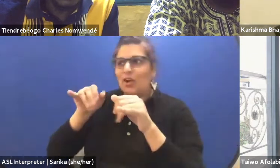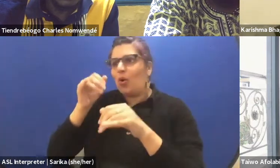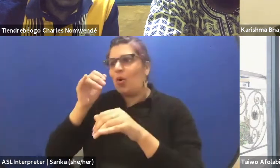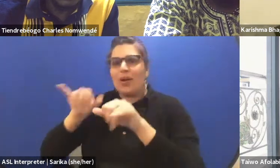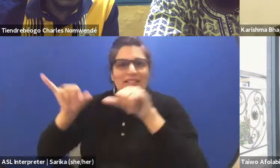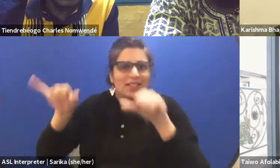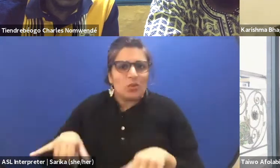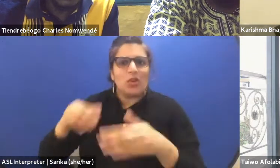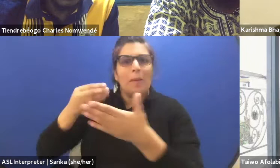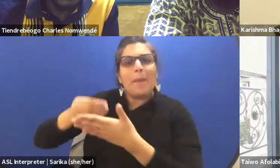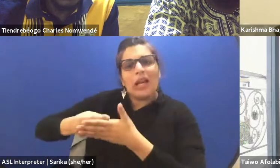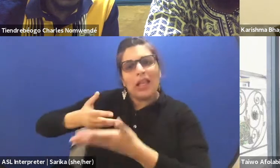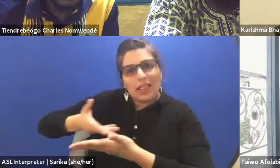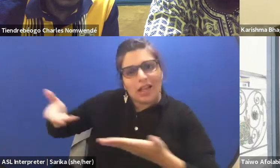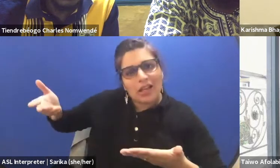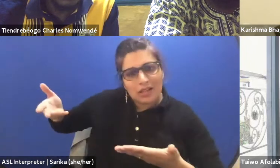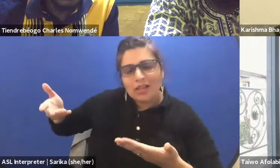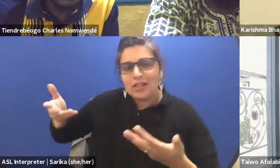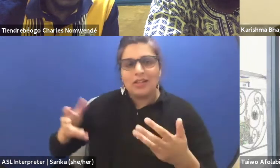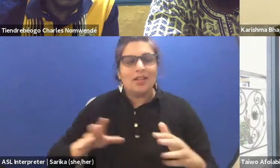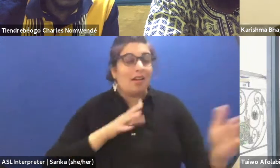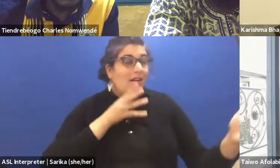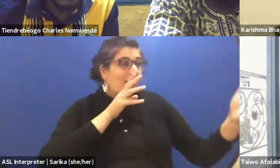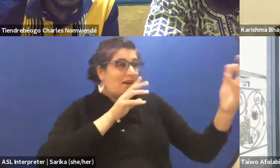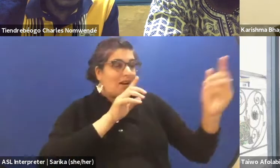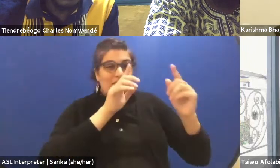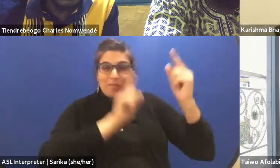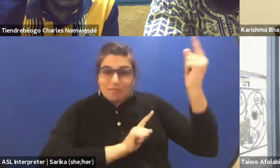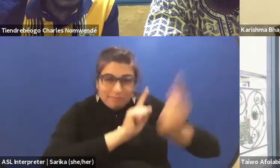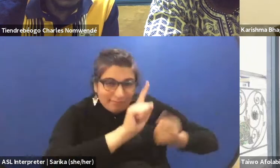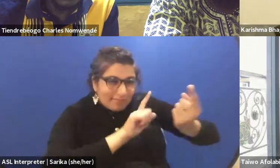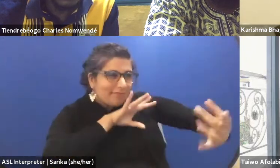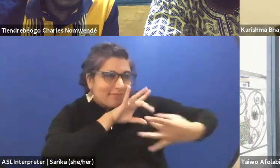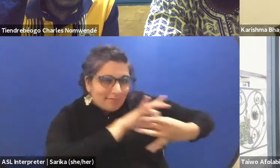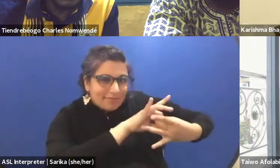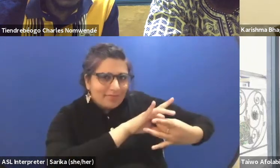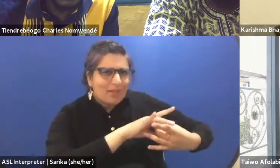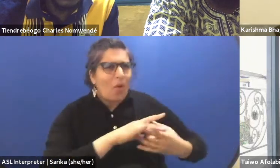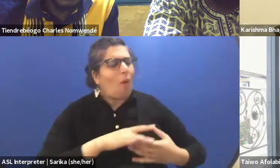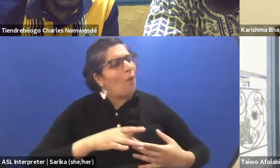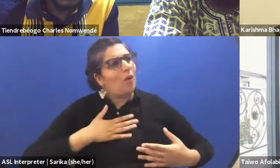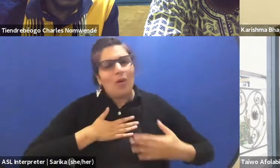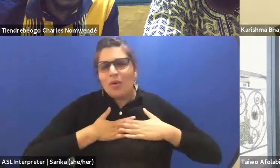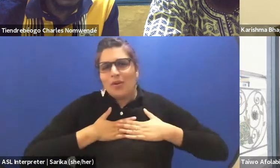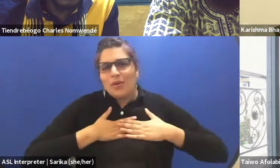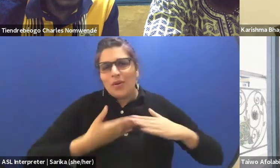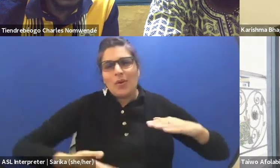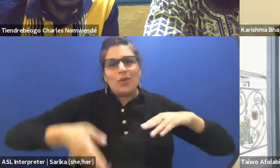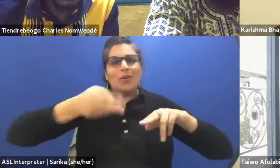Again, there's a great joy in making 'cause it doesn't feel like... then it's a business deal, that's the difference from making it feel